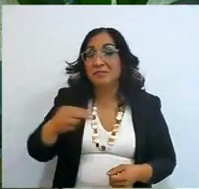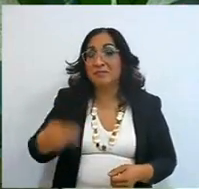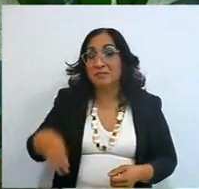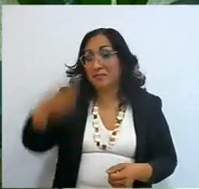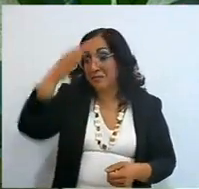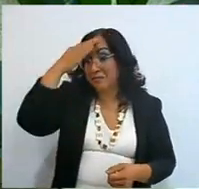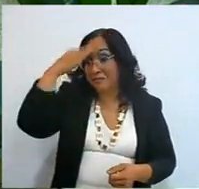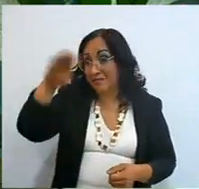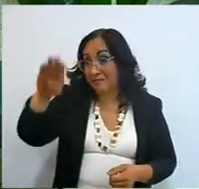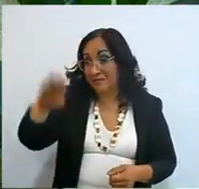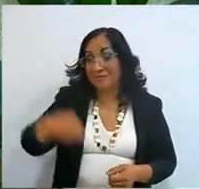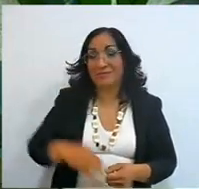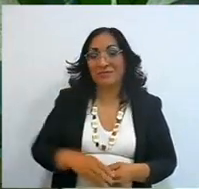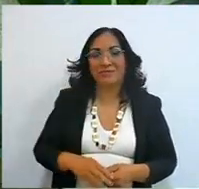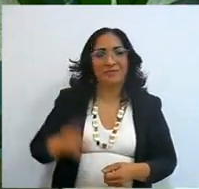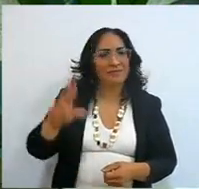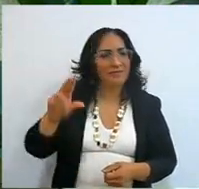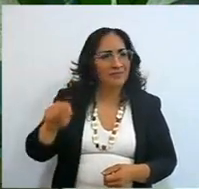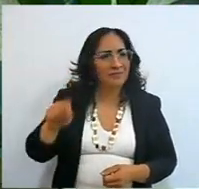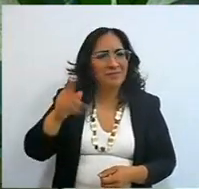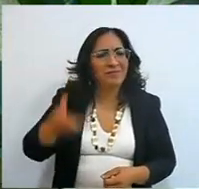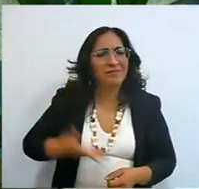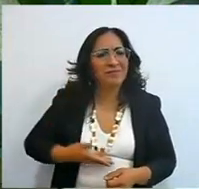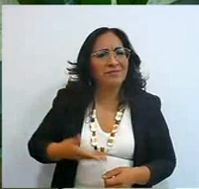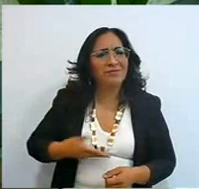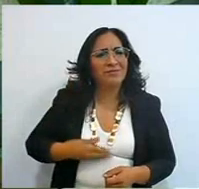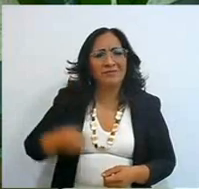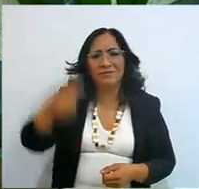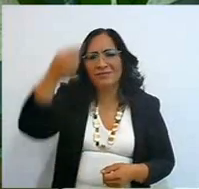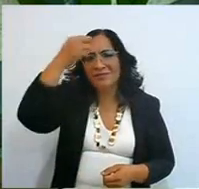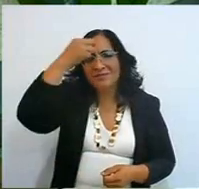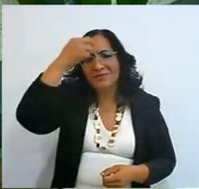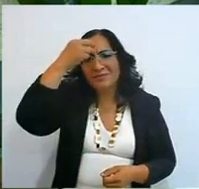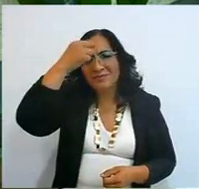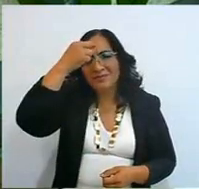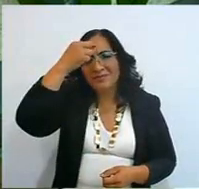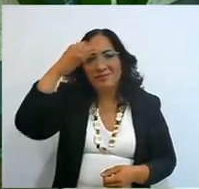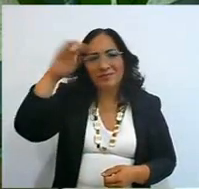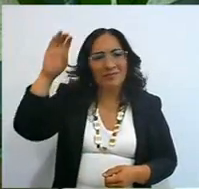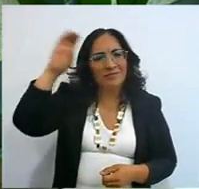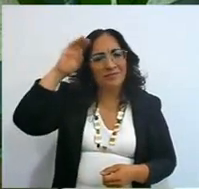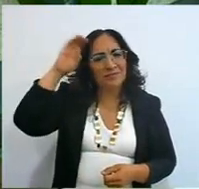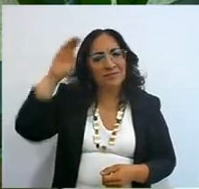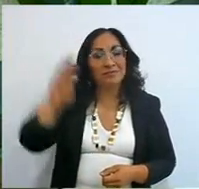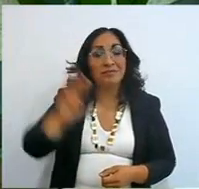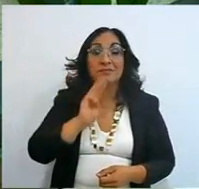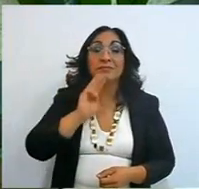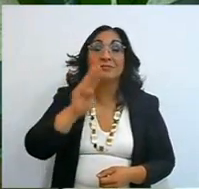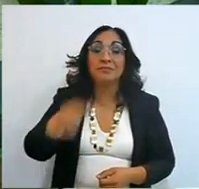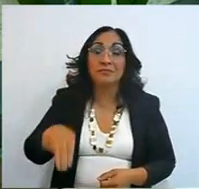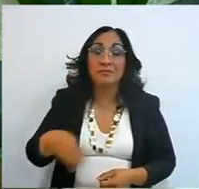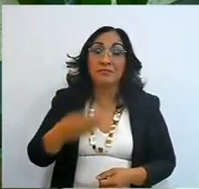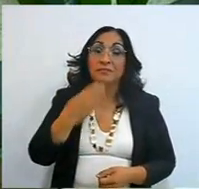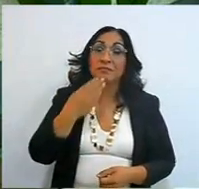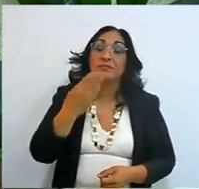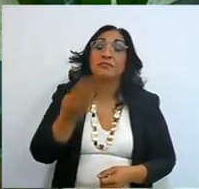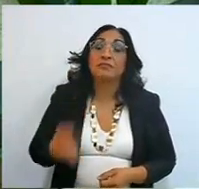you have here the knowledge of good and evil, and that is why it will be required of you, and you who listen,